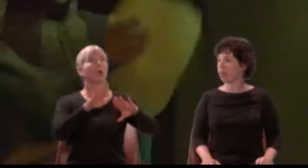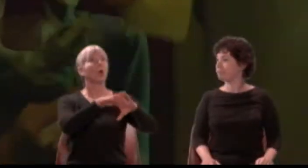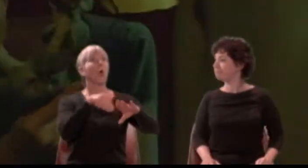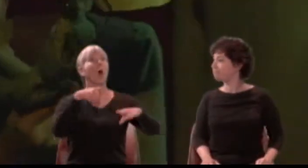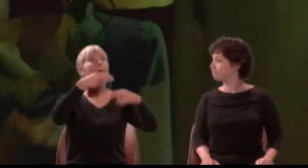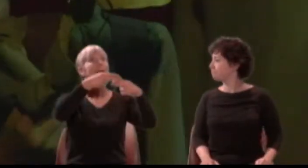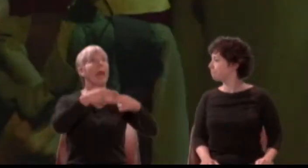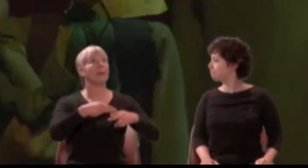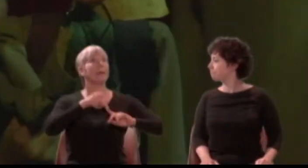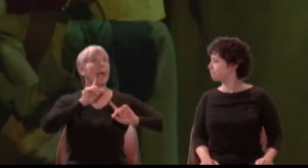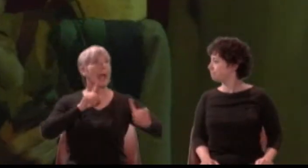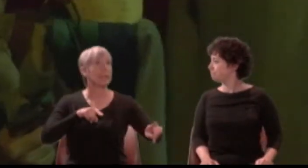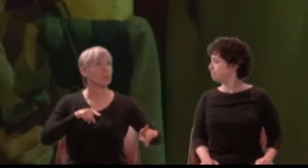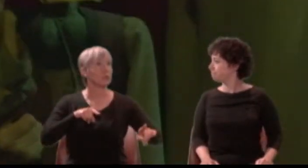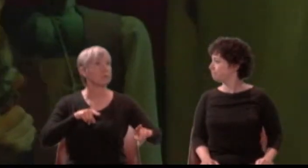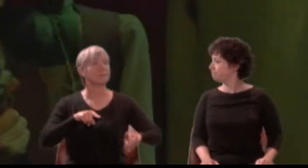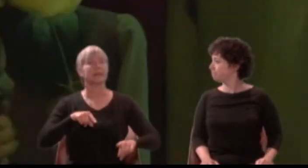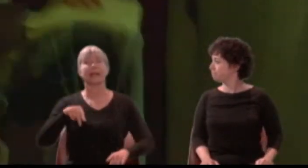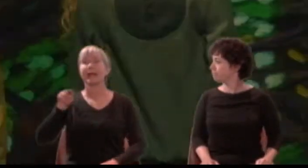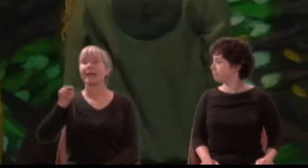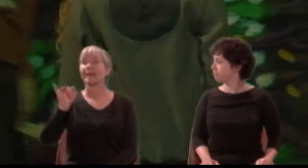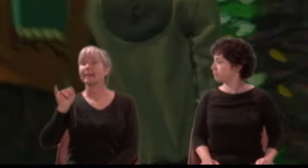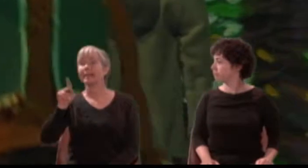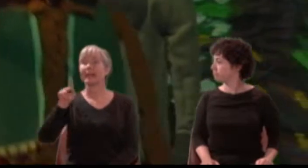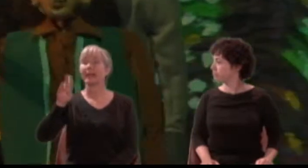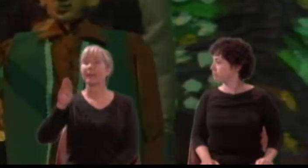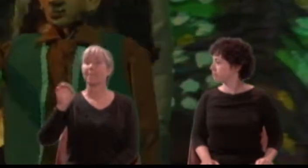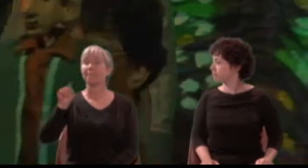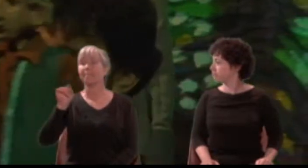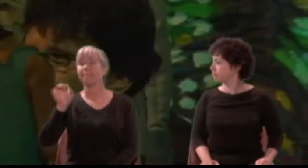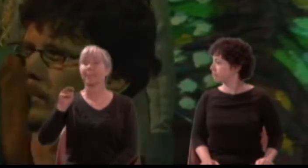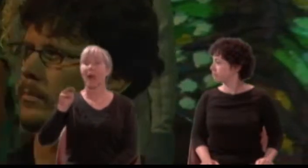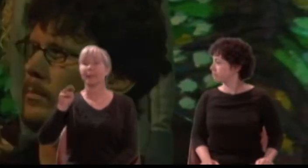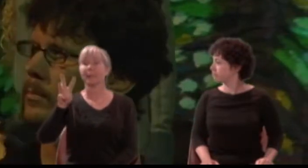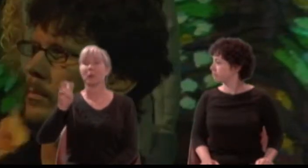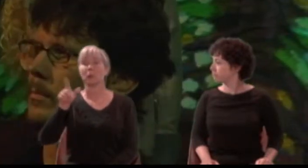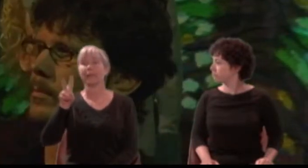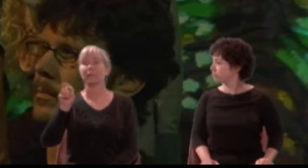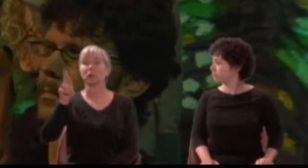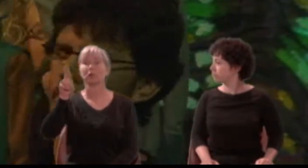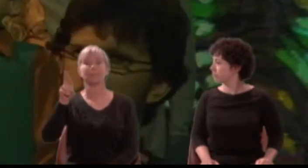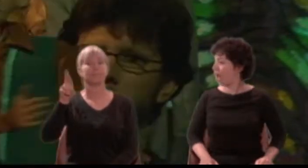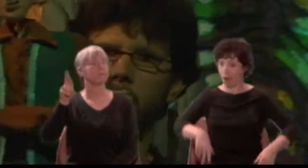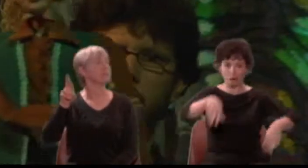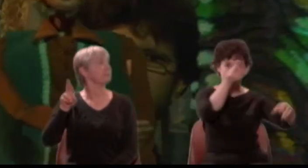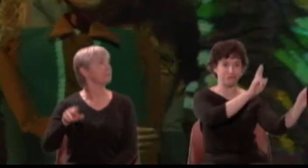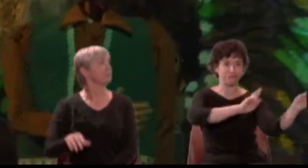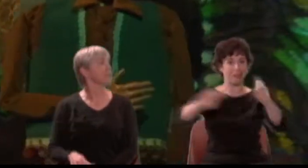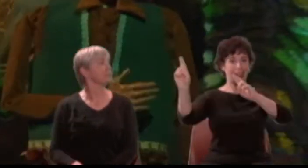Nick Bottom, the weaver. Bottom: Ready. Name what part I am for, and proceed.